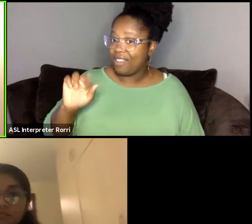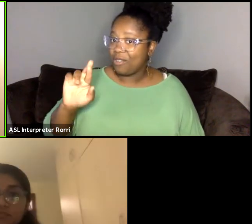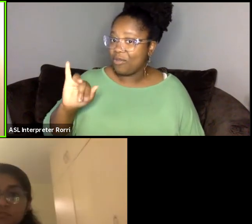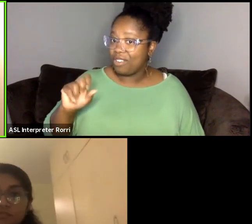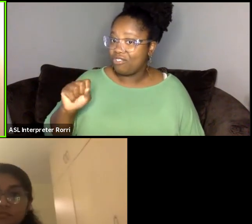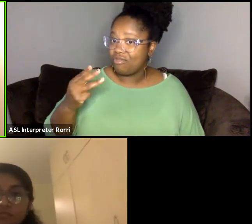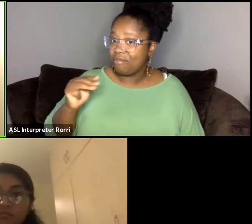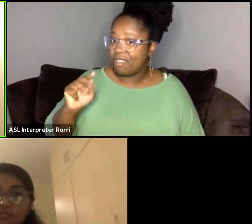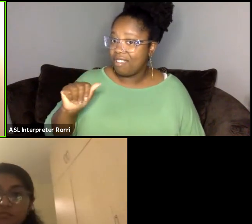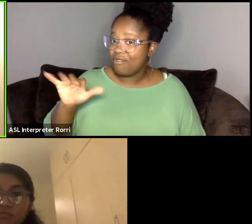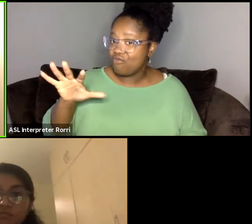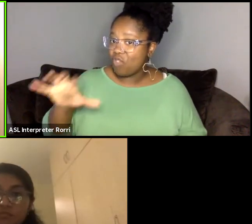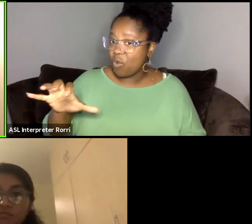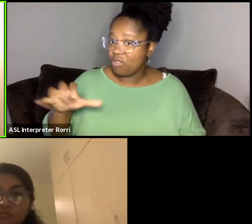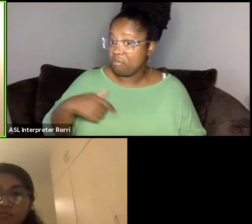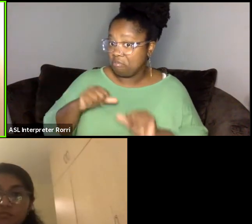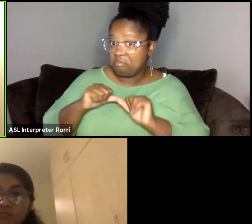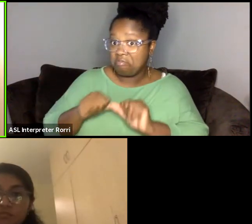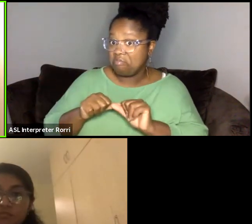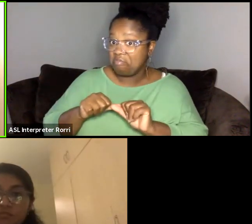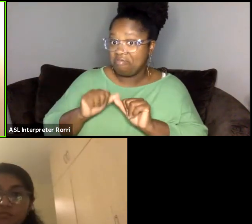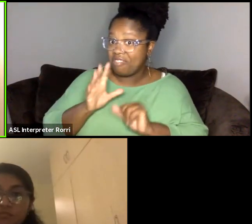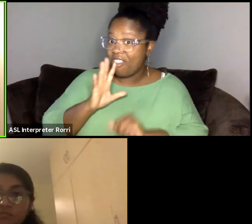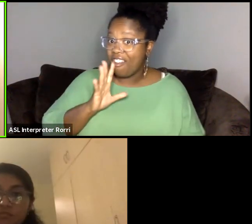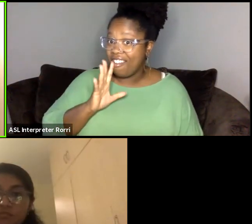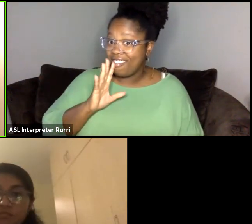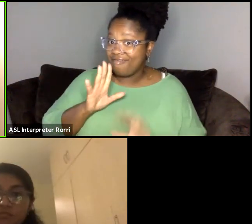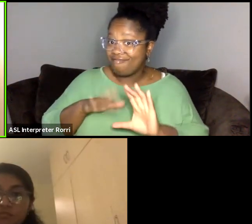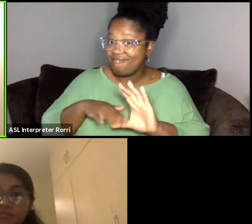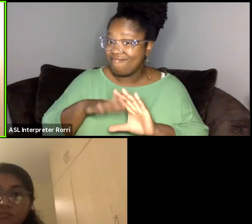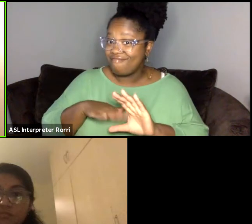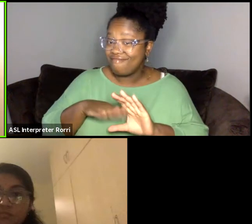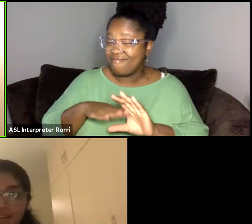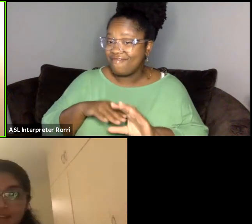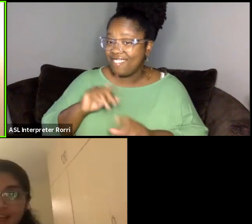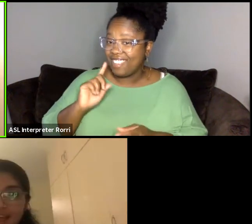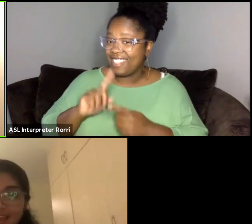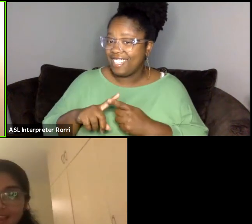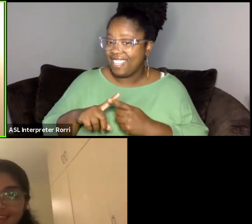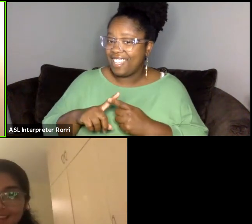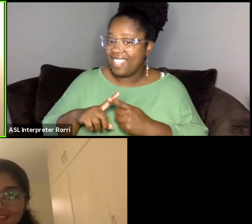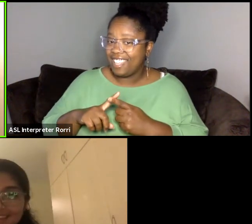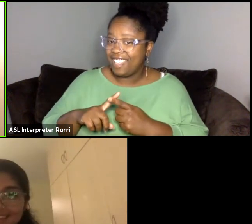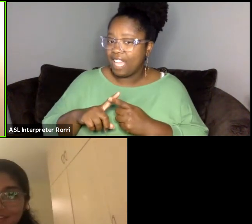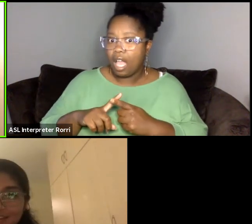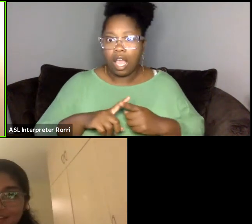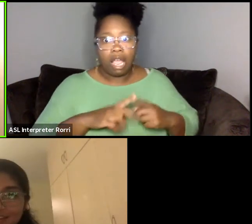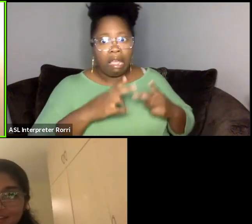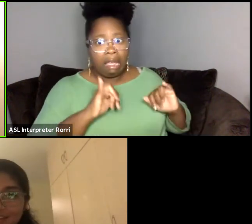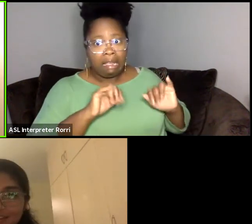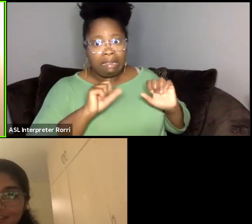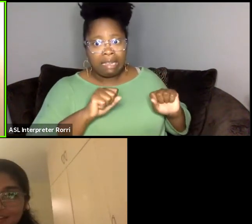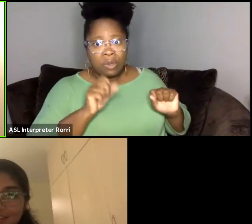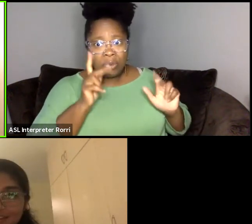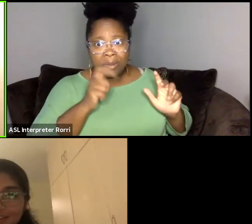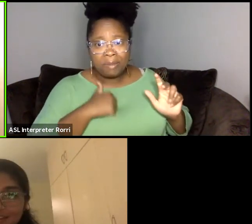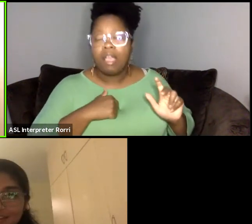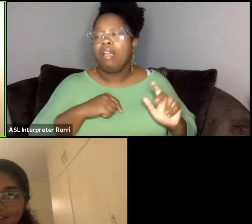I'll continue to talk until we can, maybe we can- Hi, can you hear me? Yes, I can hear you now.